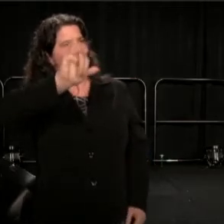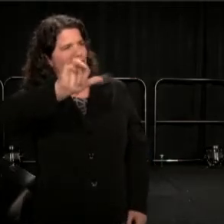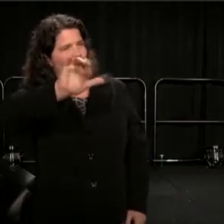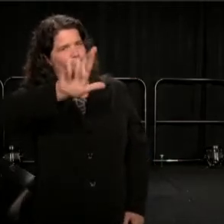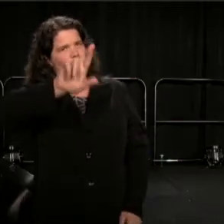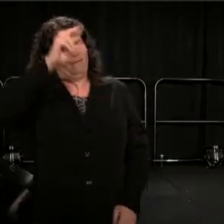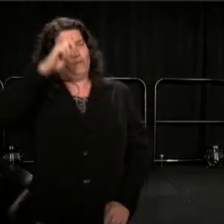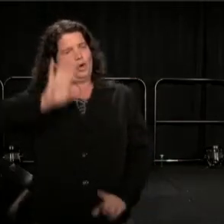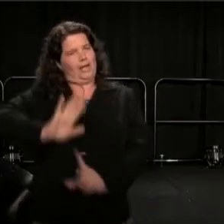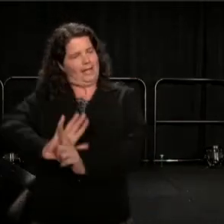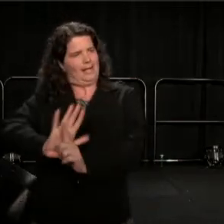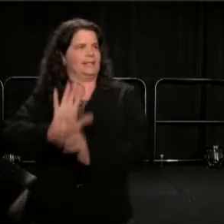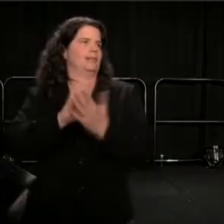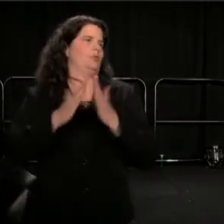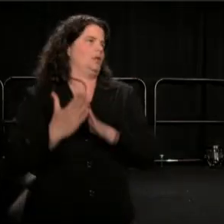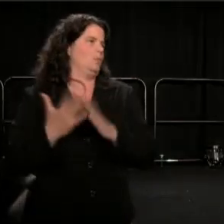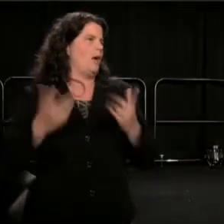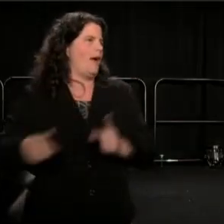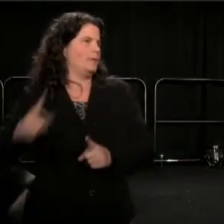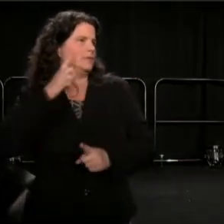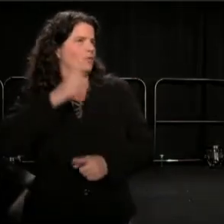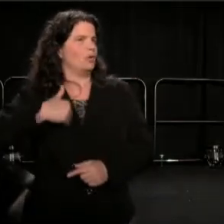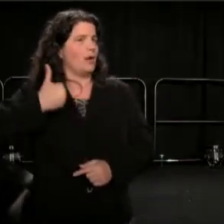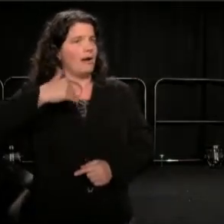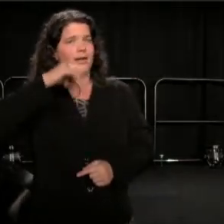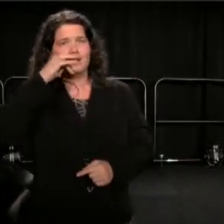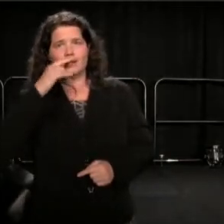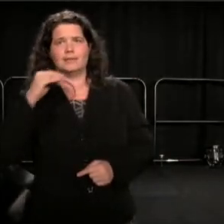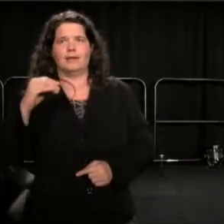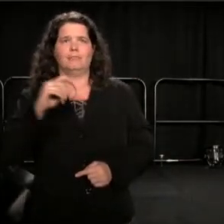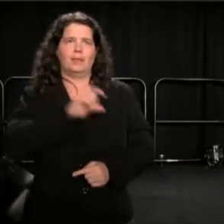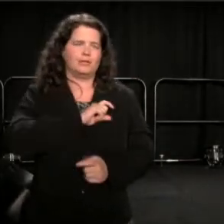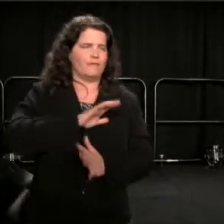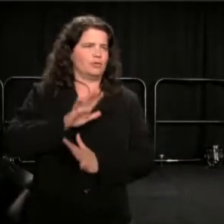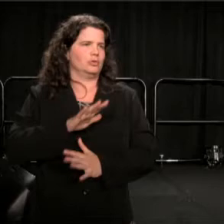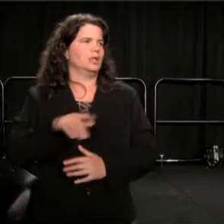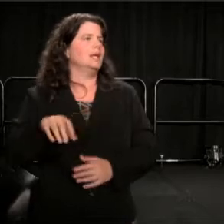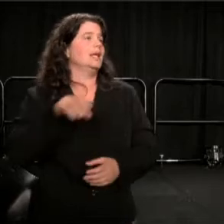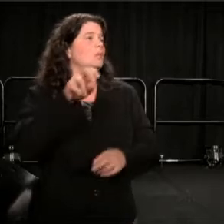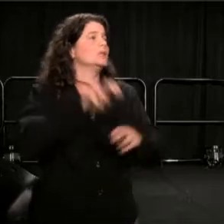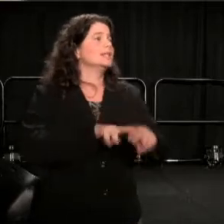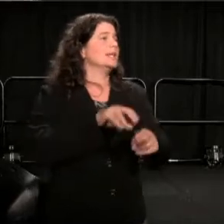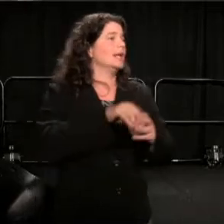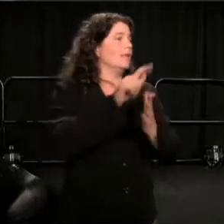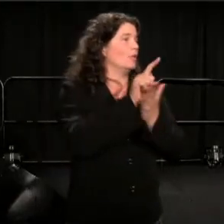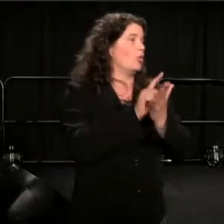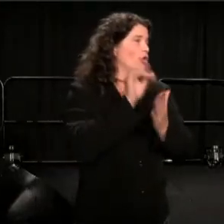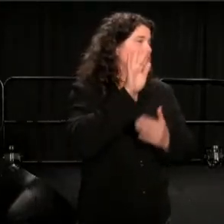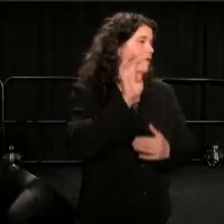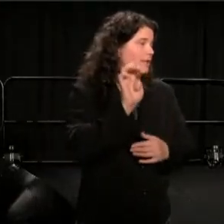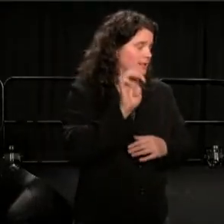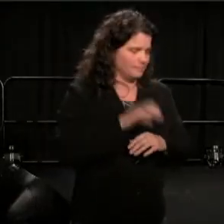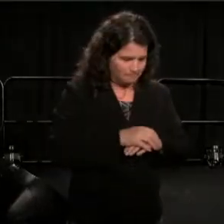And this was in his lawyer's office, this is Alan Bullock. Now by the way, one of the things, that was a part of that--